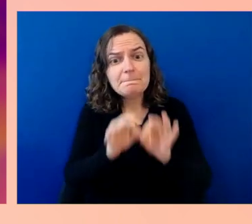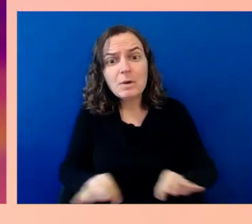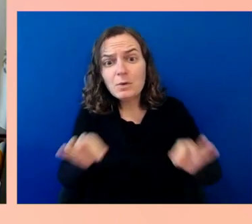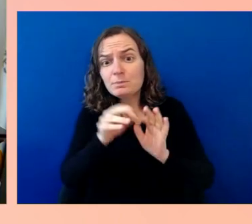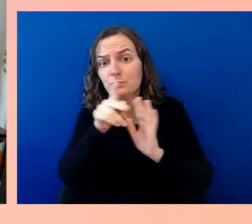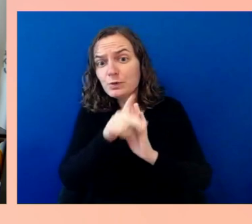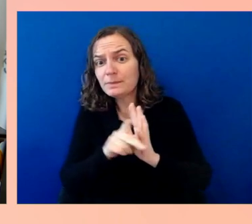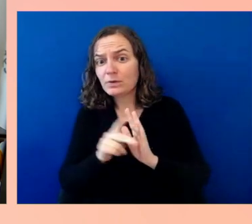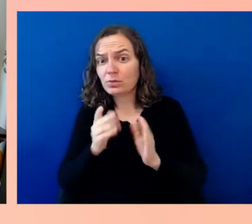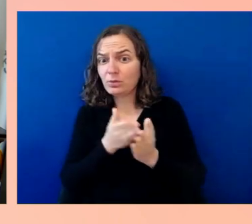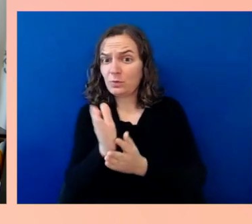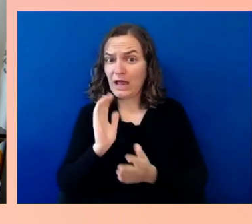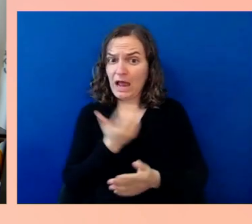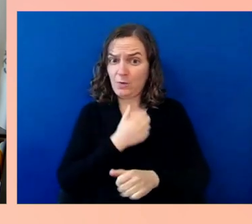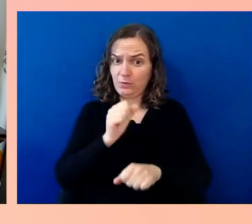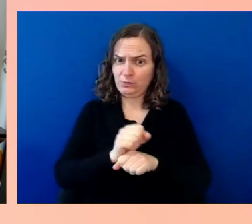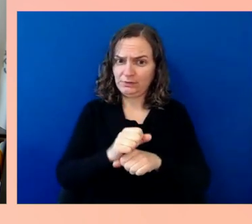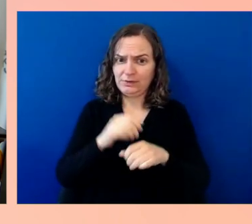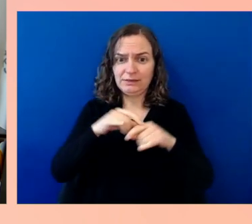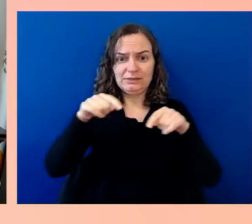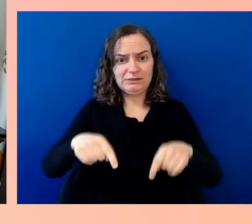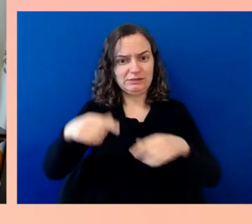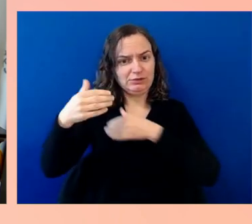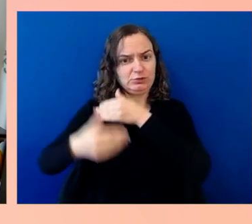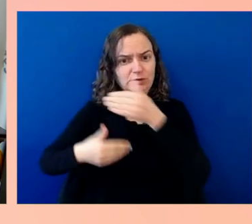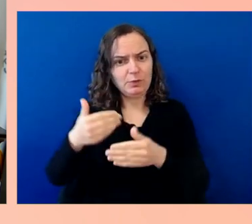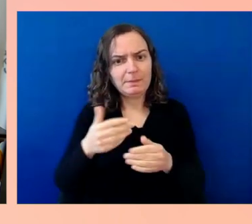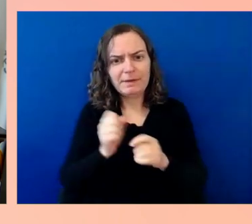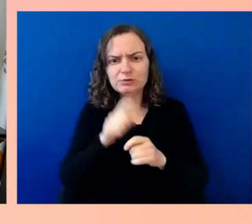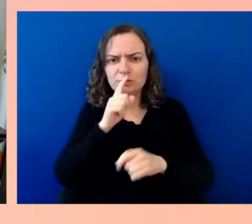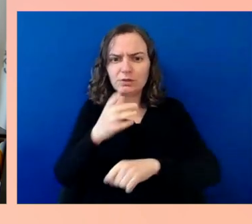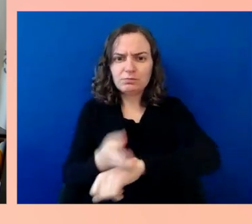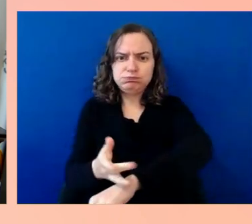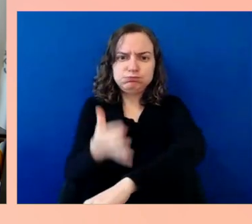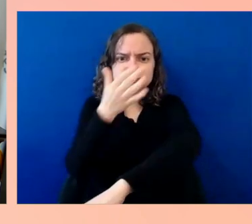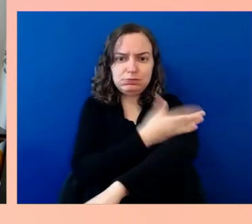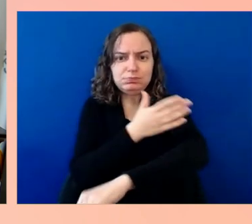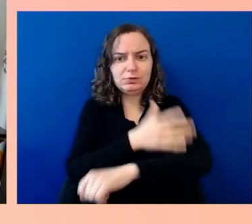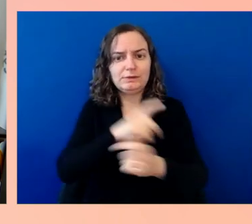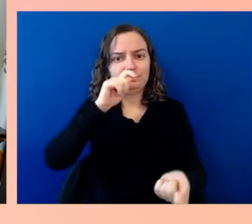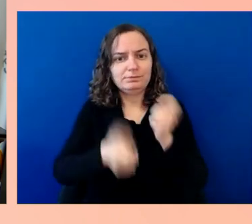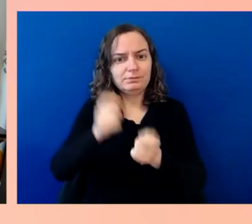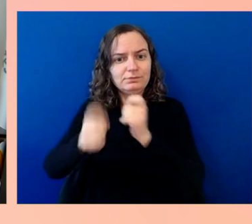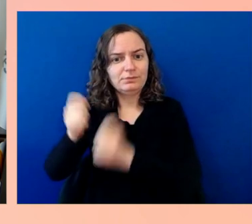our transportation infrastructure is more accessible than it was in the past. We're doing that, not just